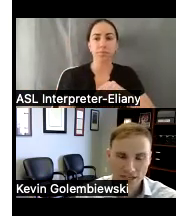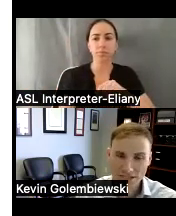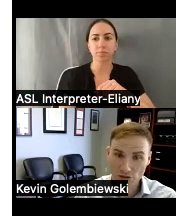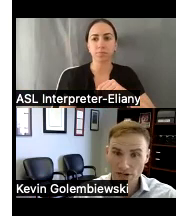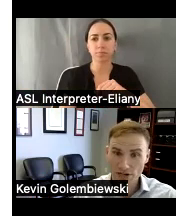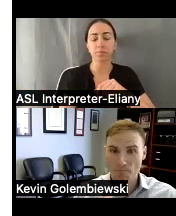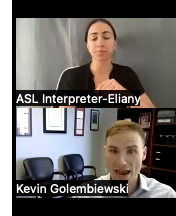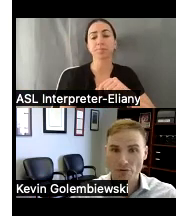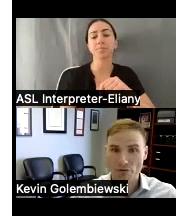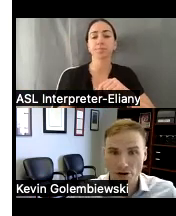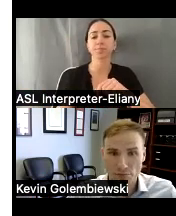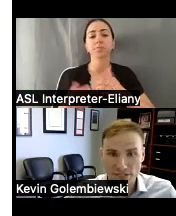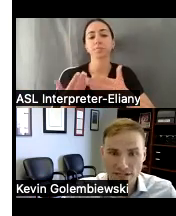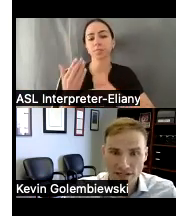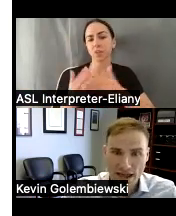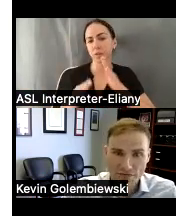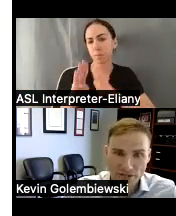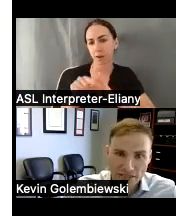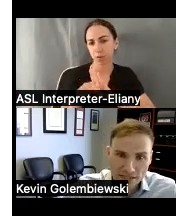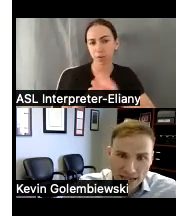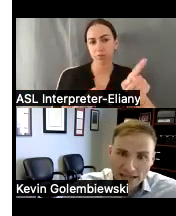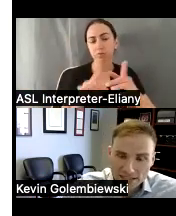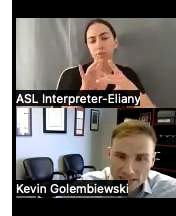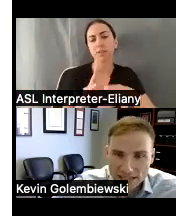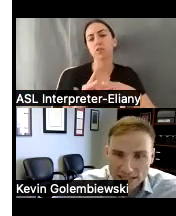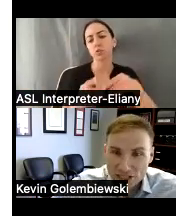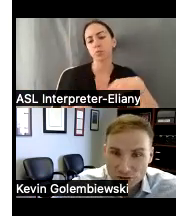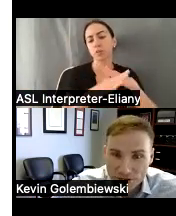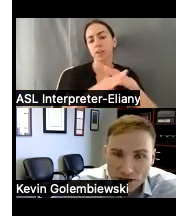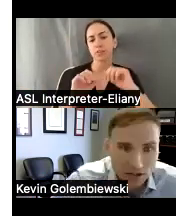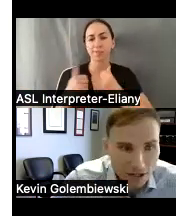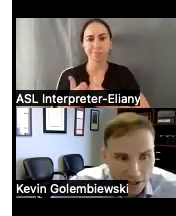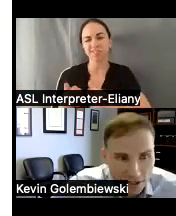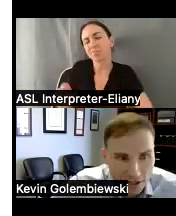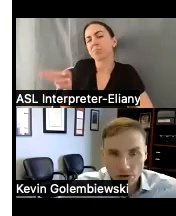and so here's some background on protection and advocacy agencies in the history of it so